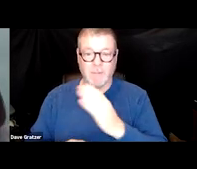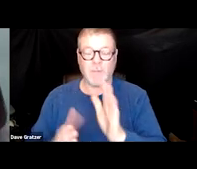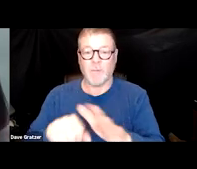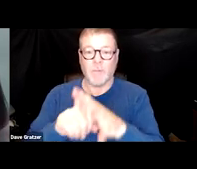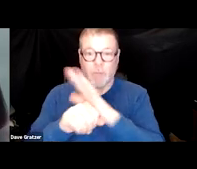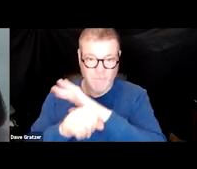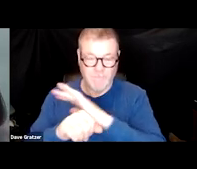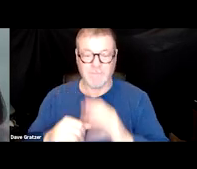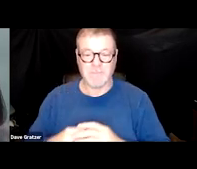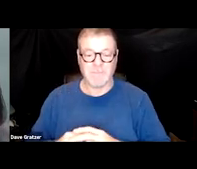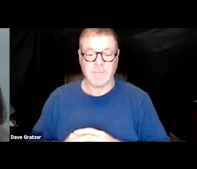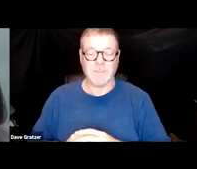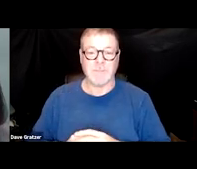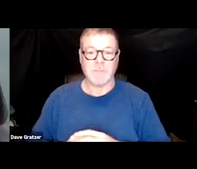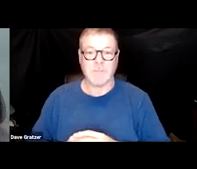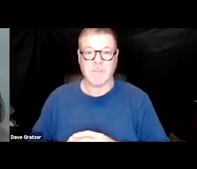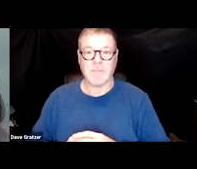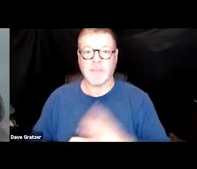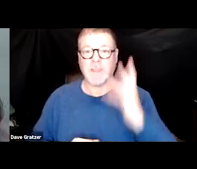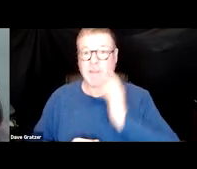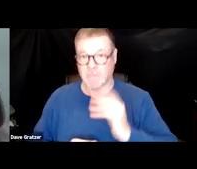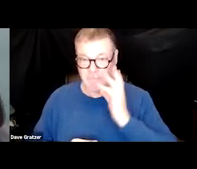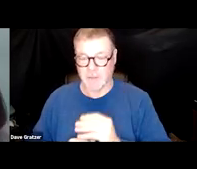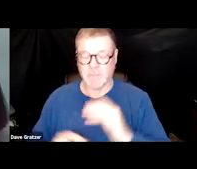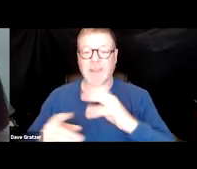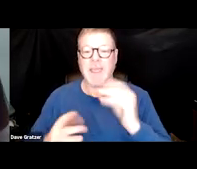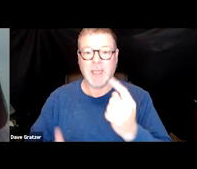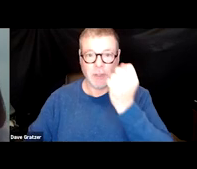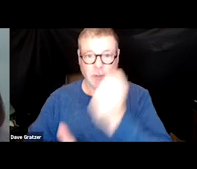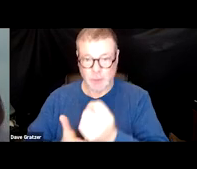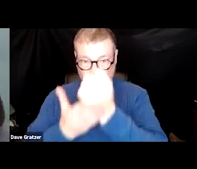during you know, treatment and now where he's at.